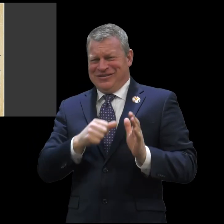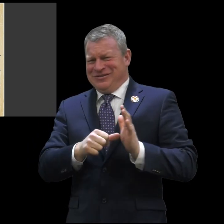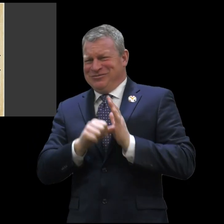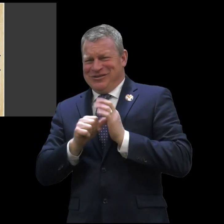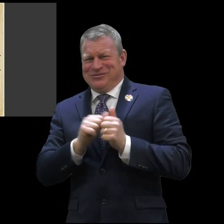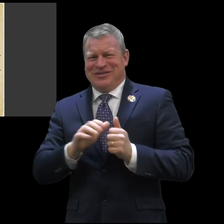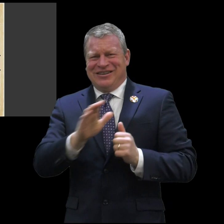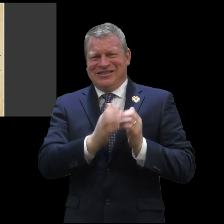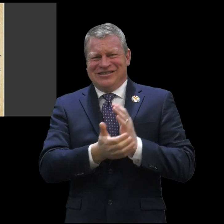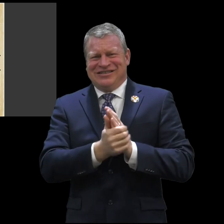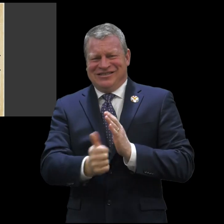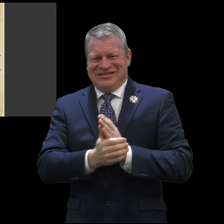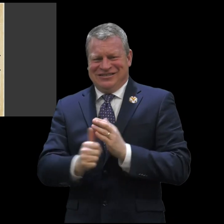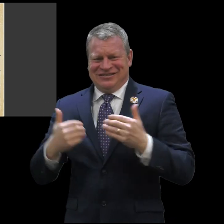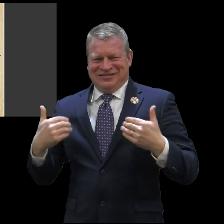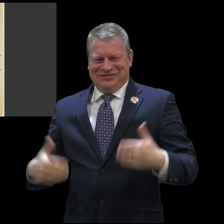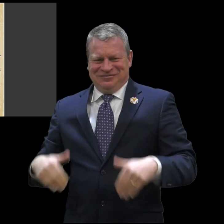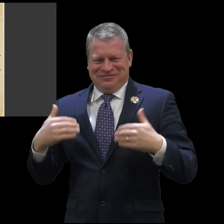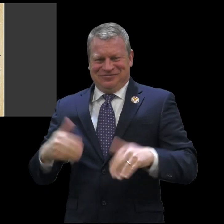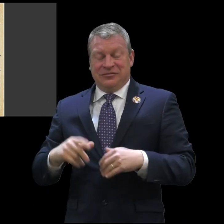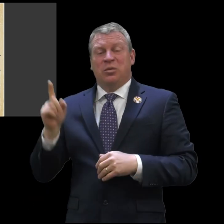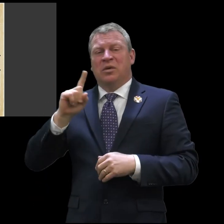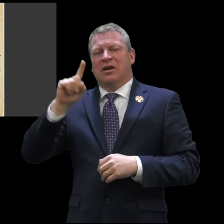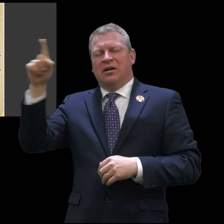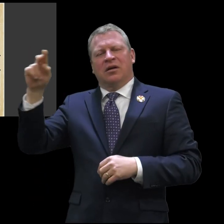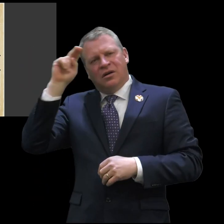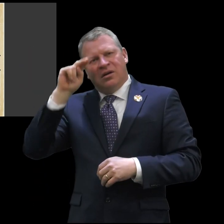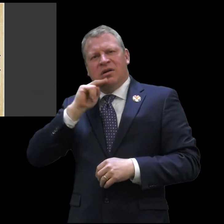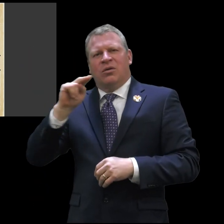with you the food is always delicious and I'm so impressed with their skills.